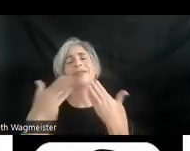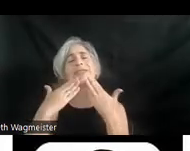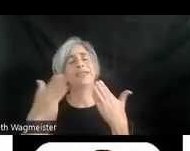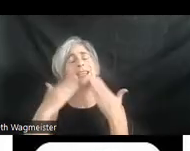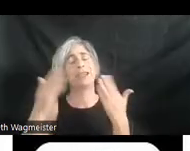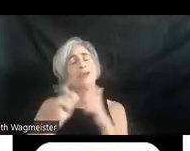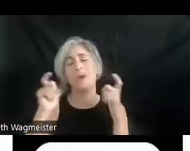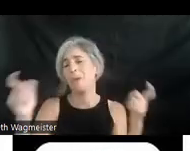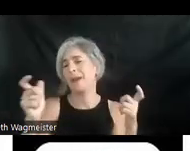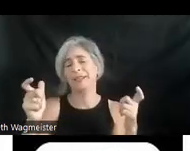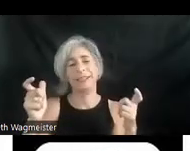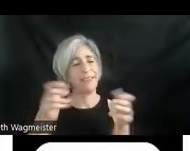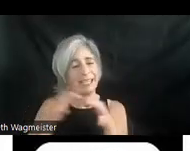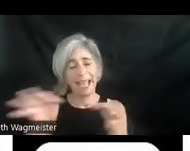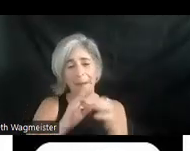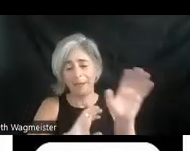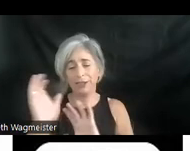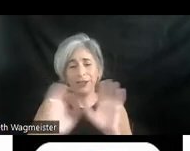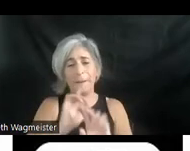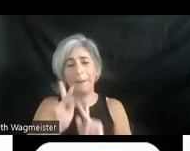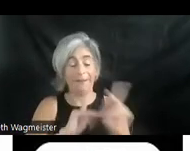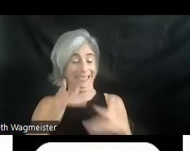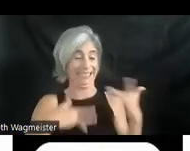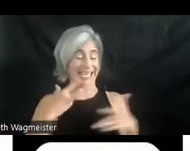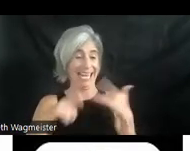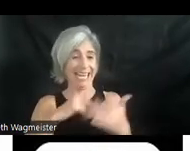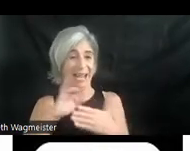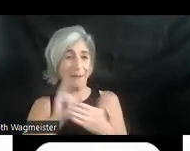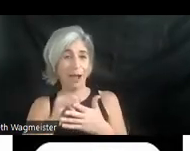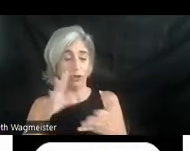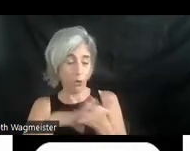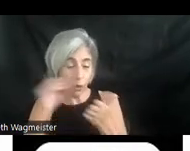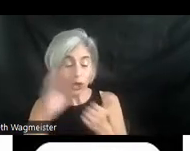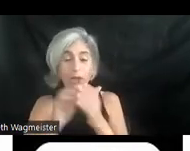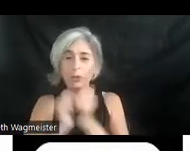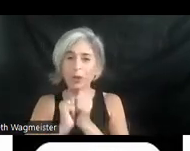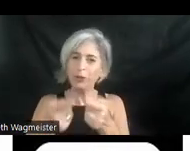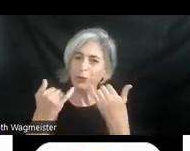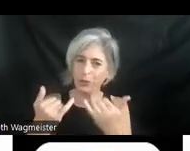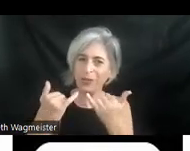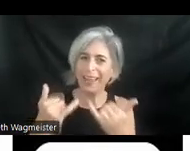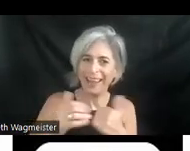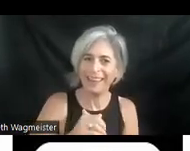comments in chat. People are really excited about having the opportunity to learn with you today. >> JOEL SNYDER: Thanks so much.